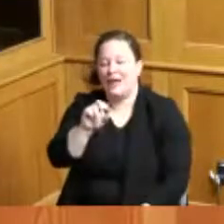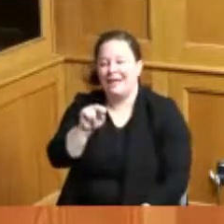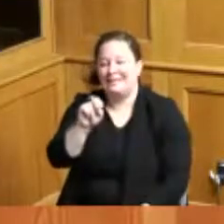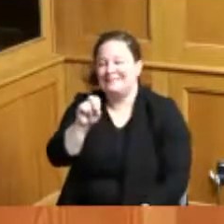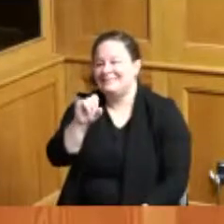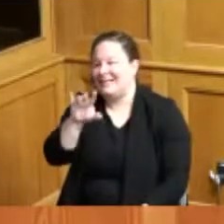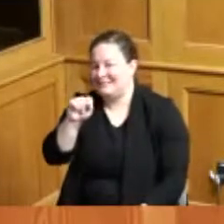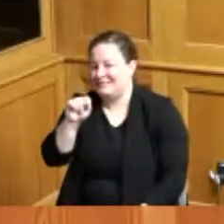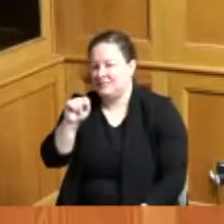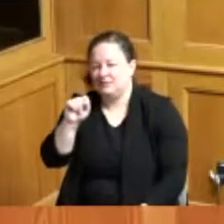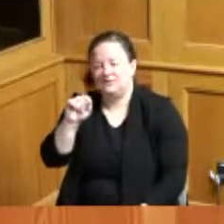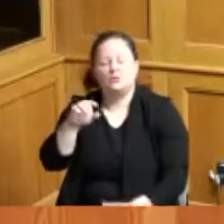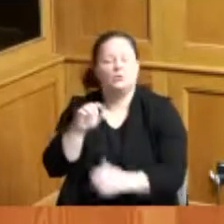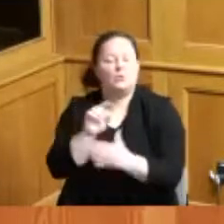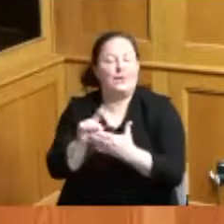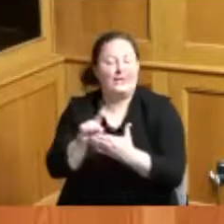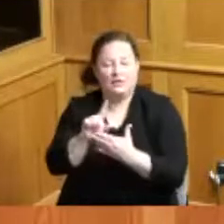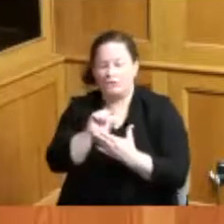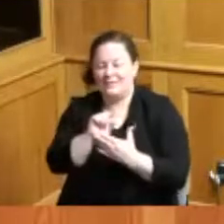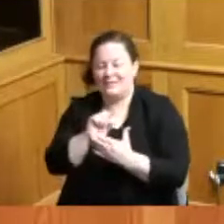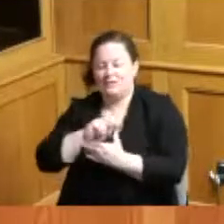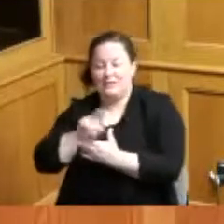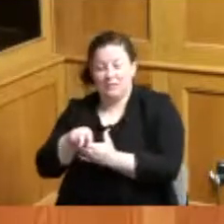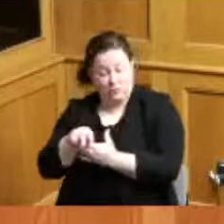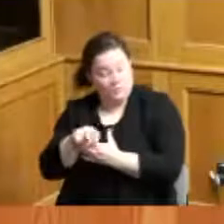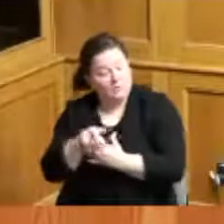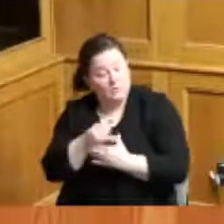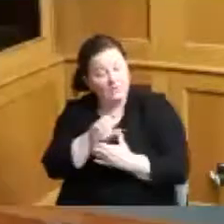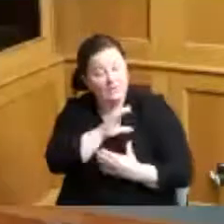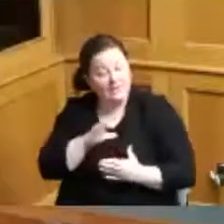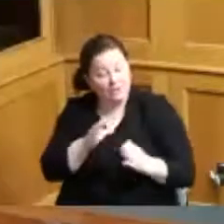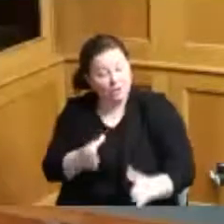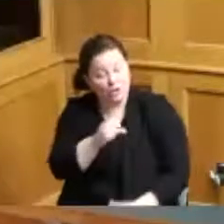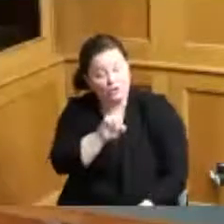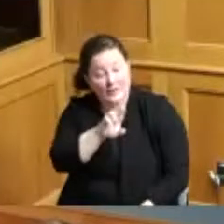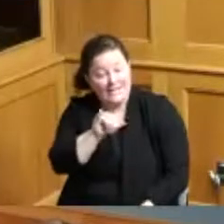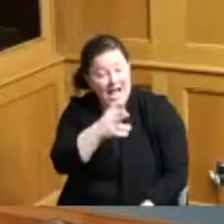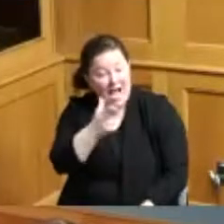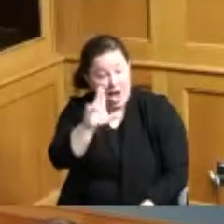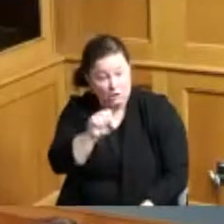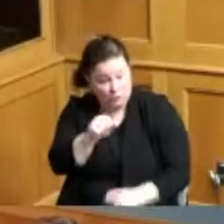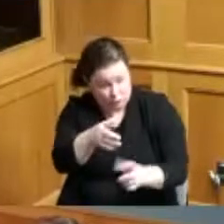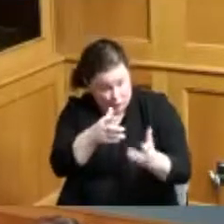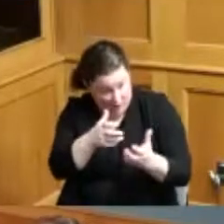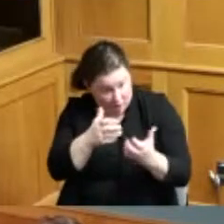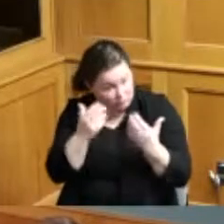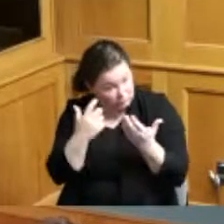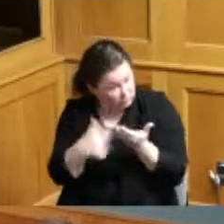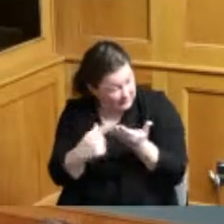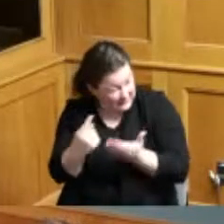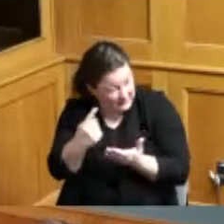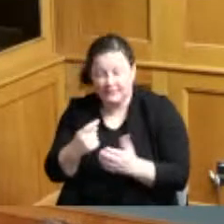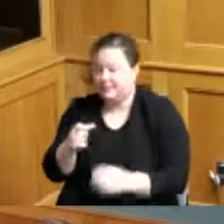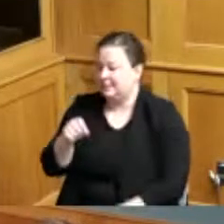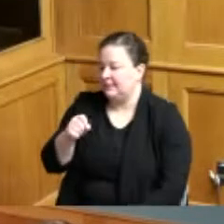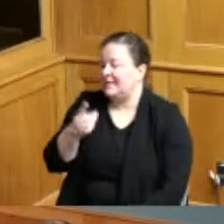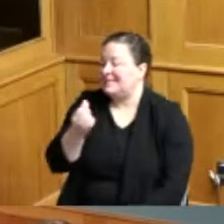Commissioner drew house would you like to say something before we get started sure and Daryl Haley is here he's the CEO of SORTA Daryl would you